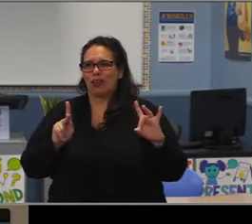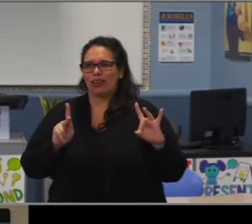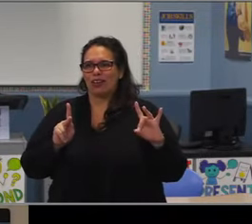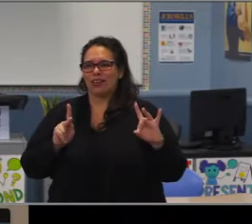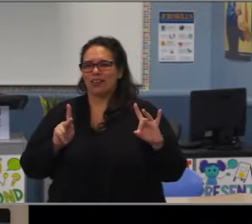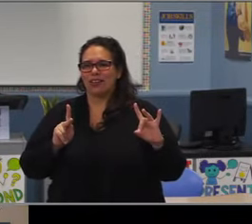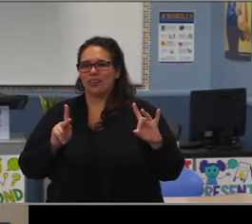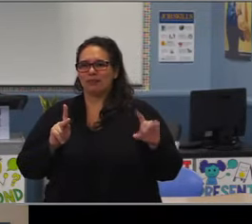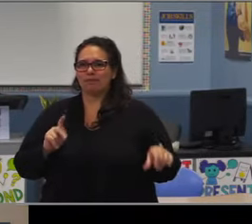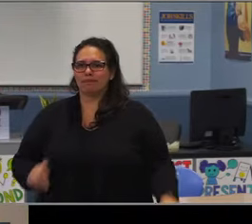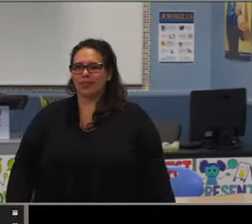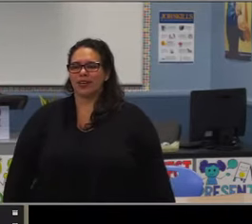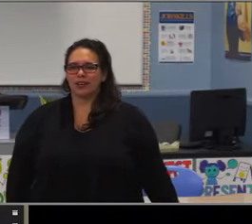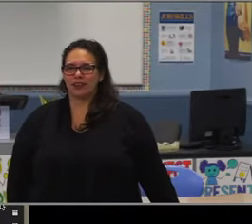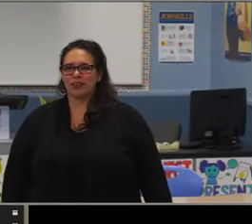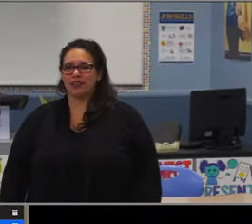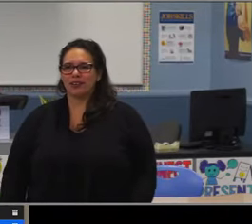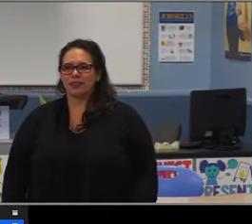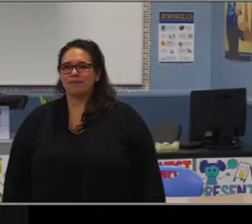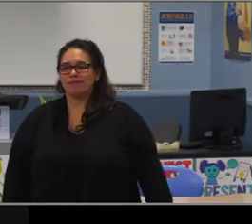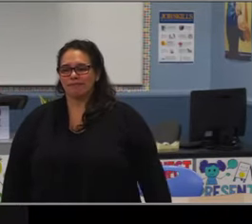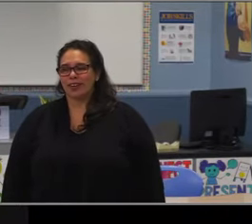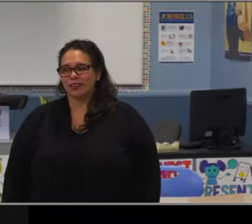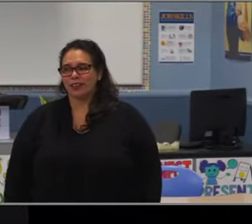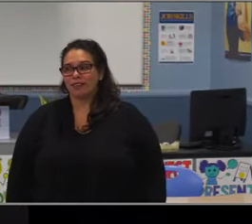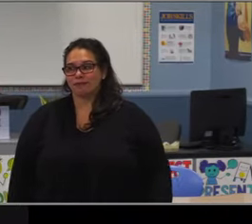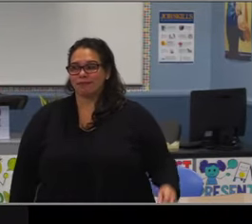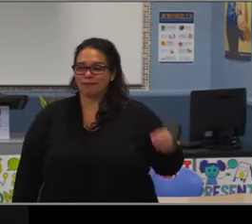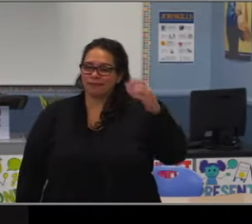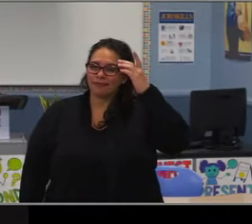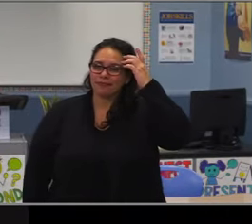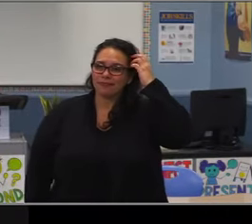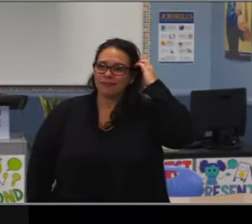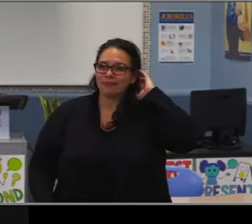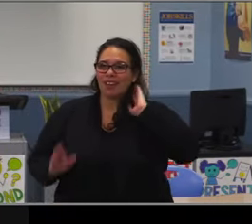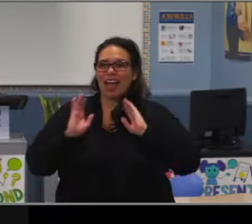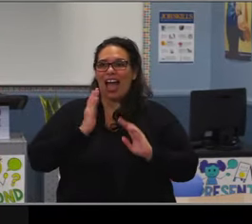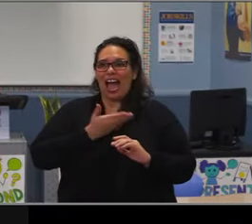But knowing that transportation is always one of those challenges that families confront.